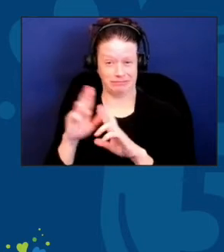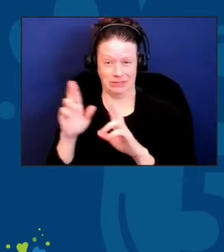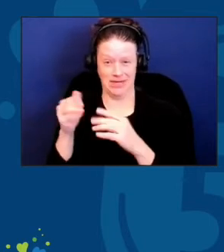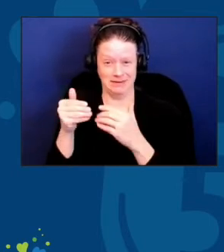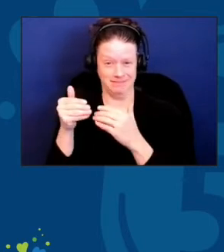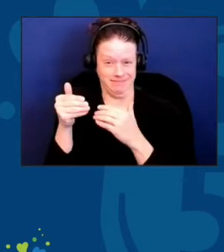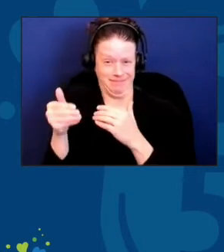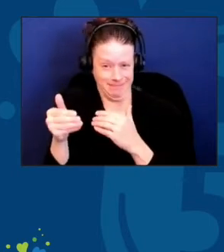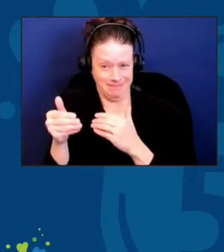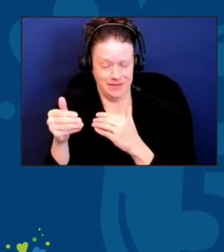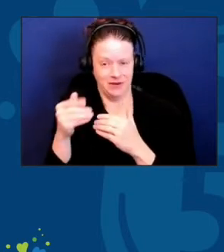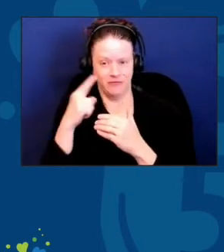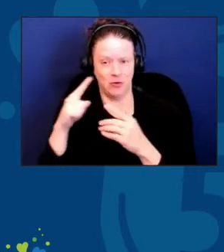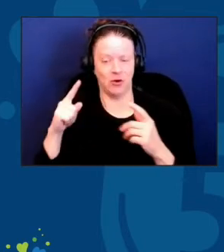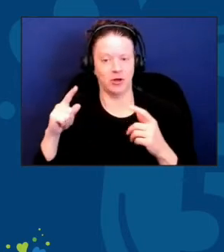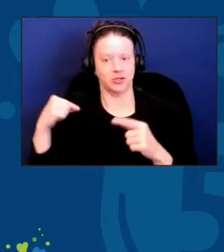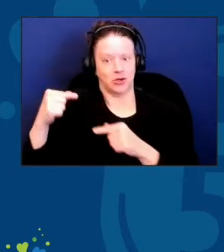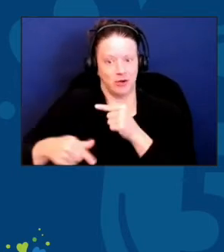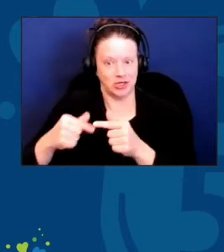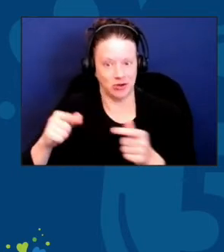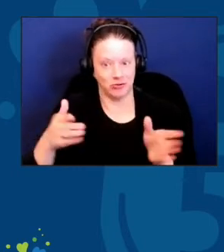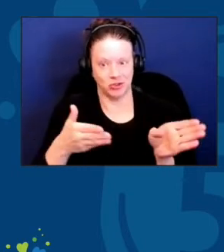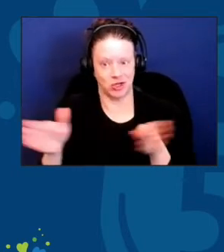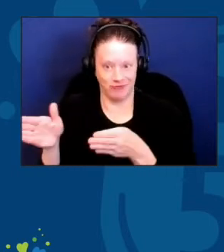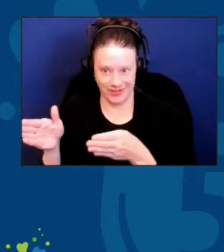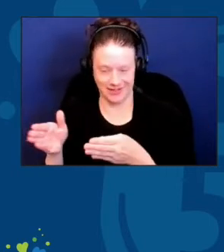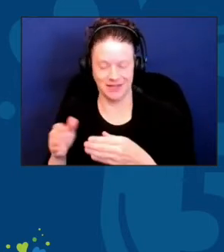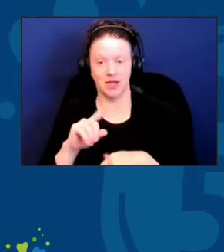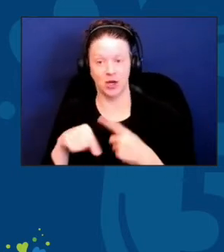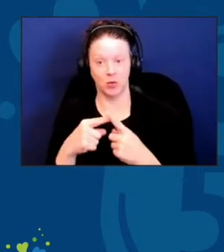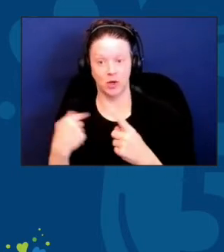And when one combines that huge shift